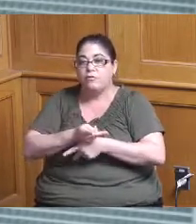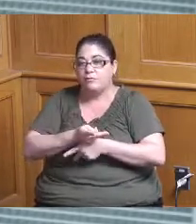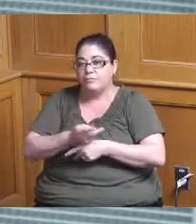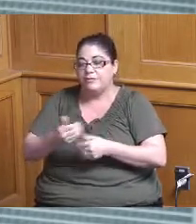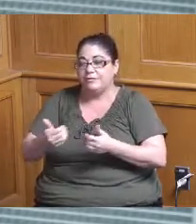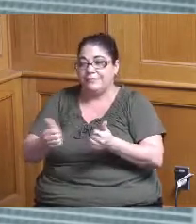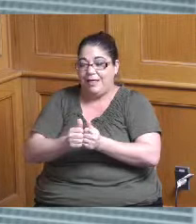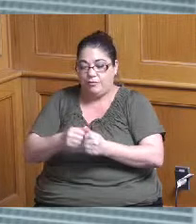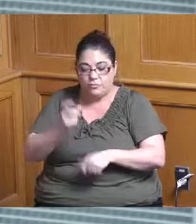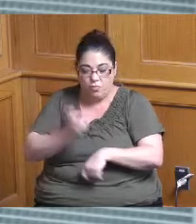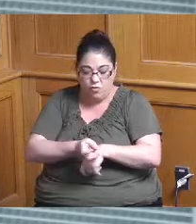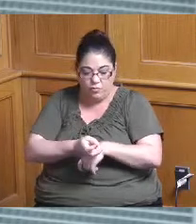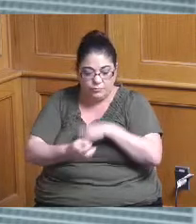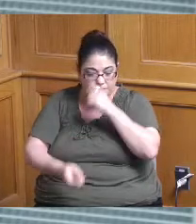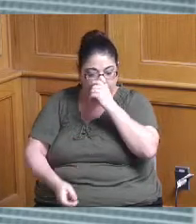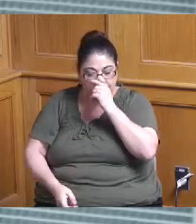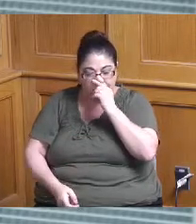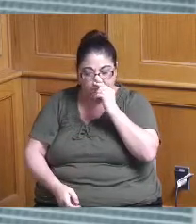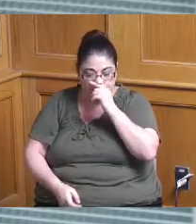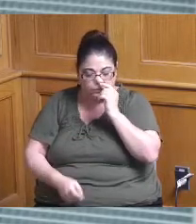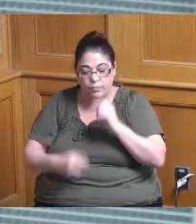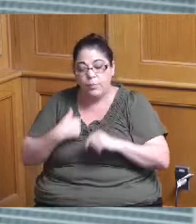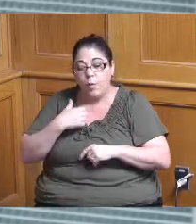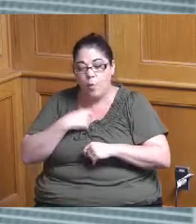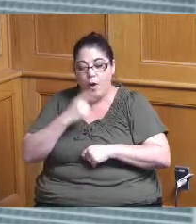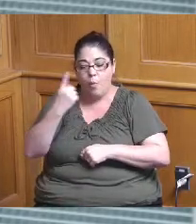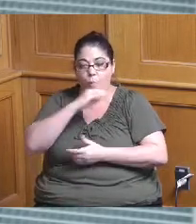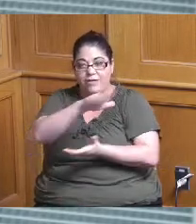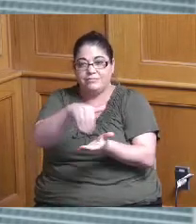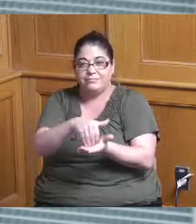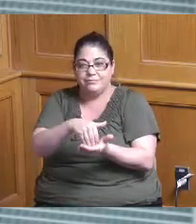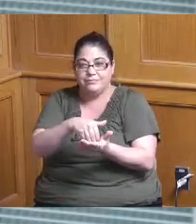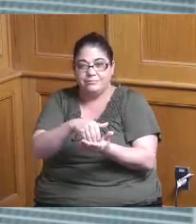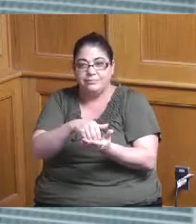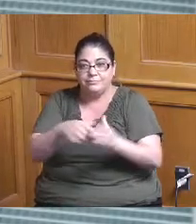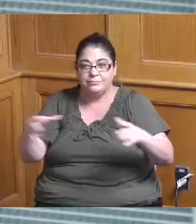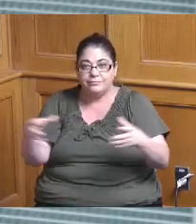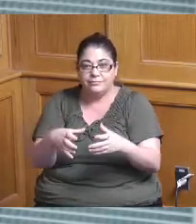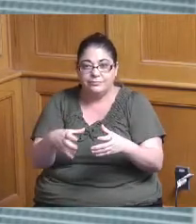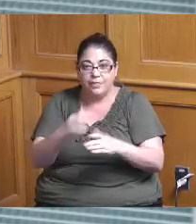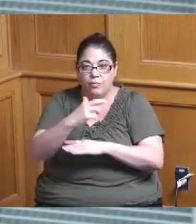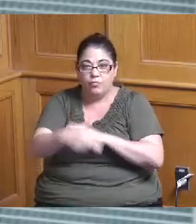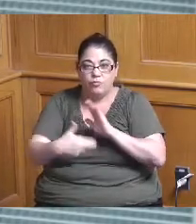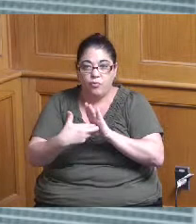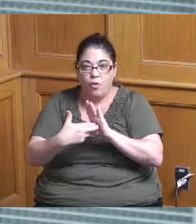we want to make sure we also have a centralized you know role where we know what one another